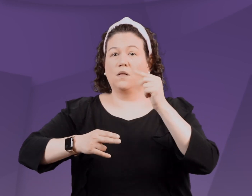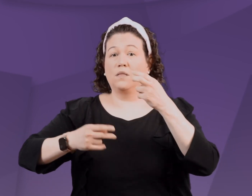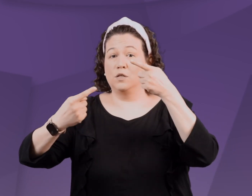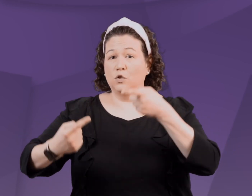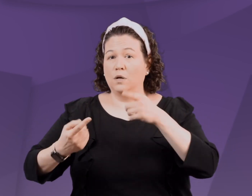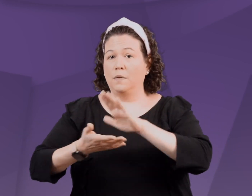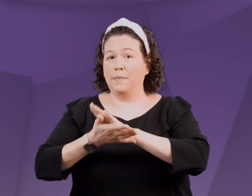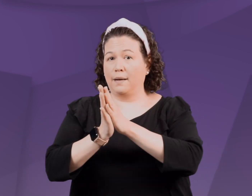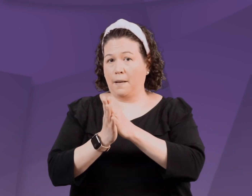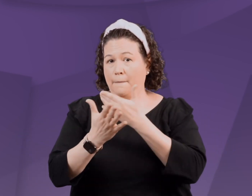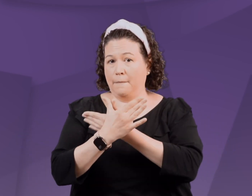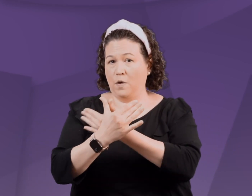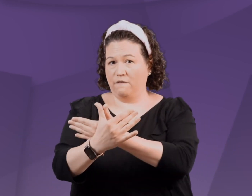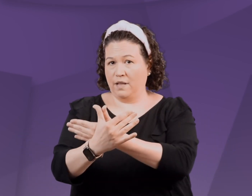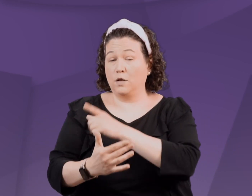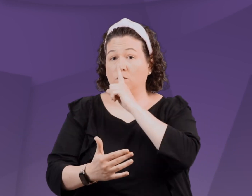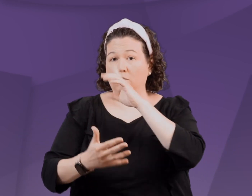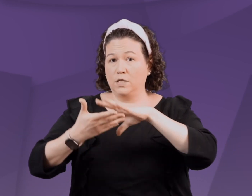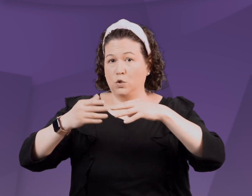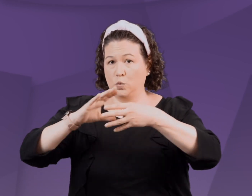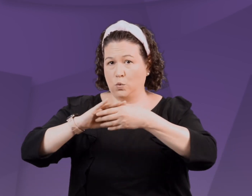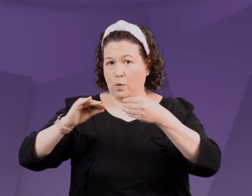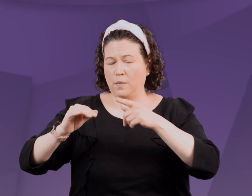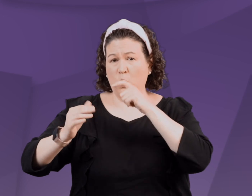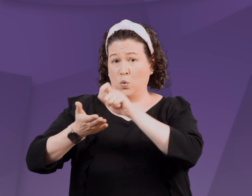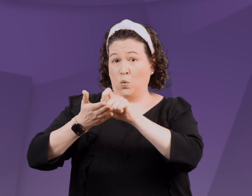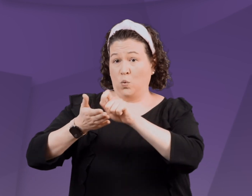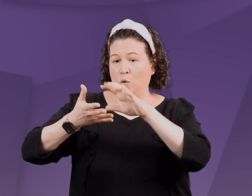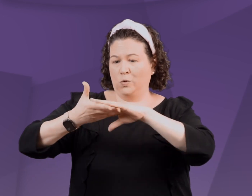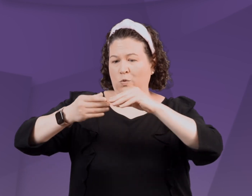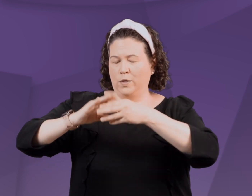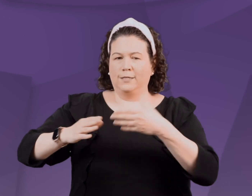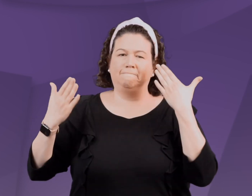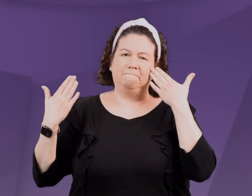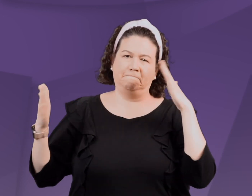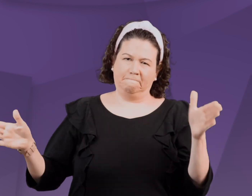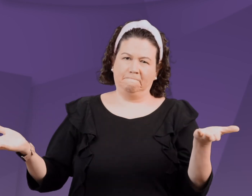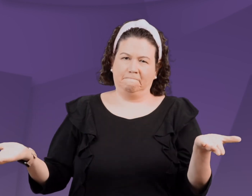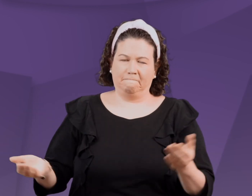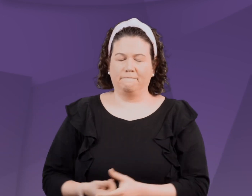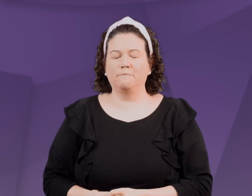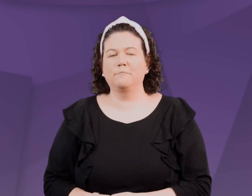The Struggle to Become a Butterfly, A True Story. Author unknown.